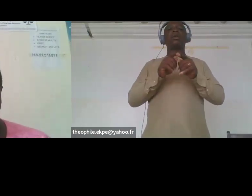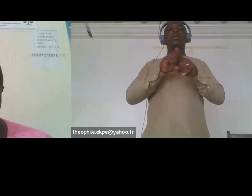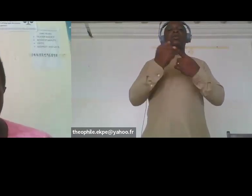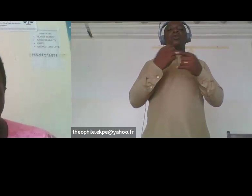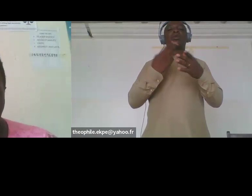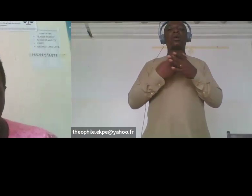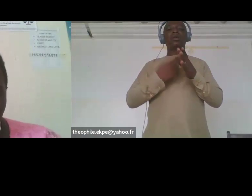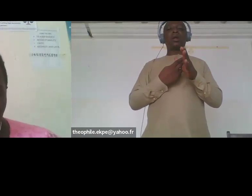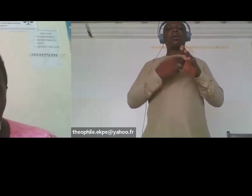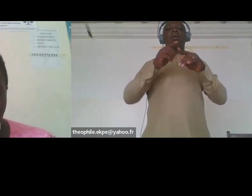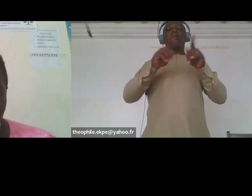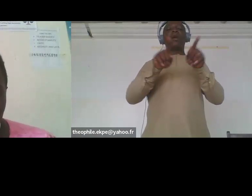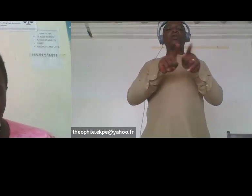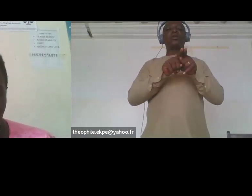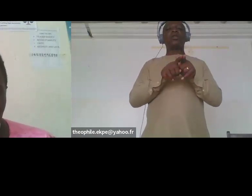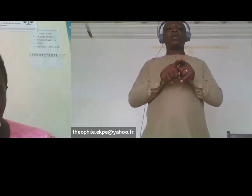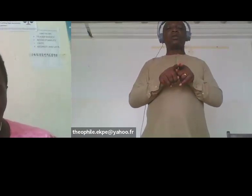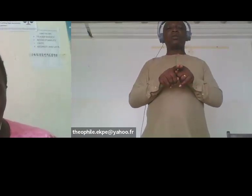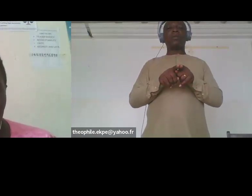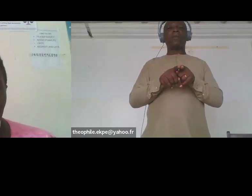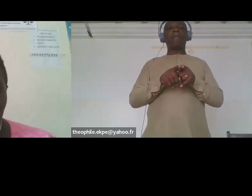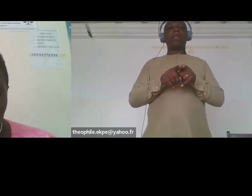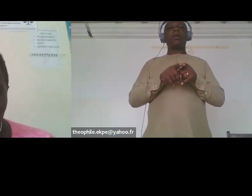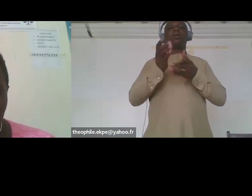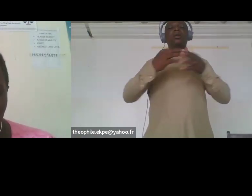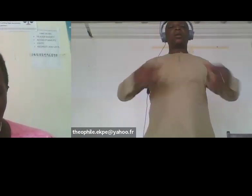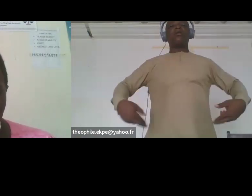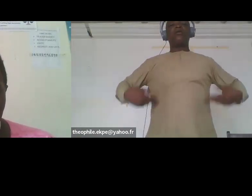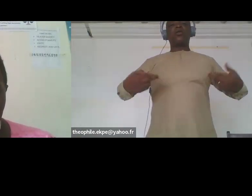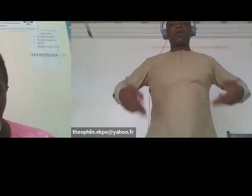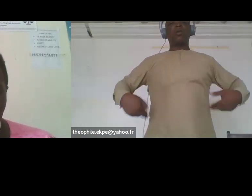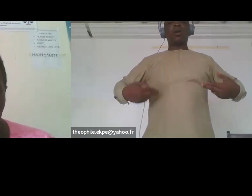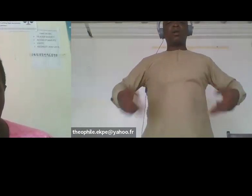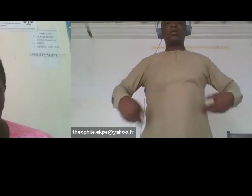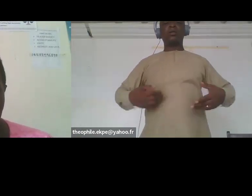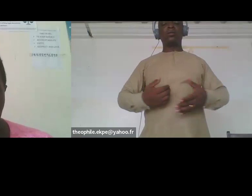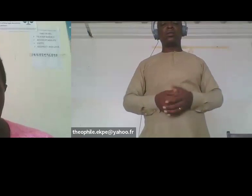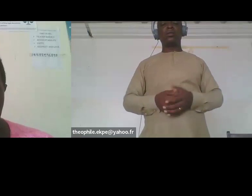movement concretely lid has been working with the local governments at the